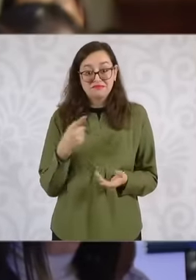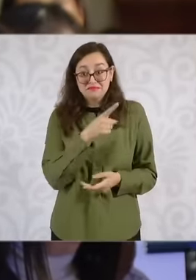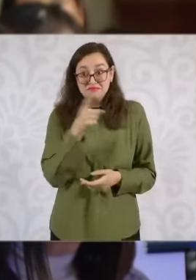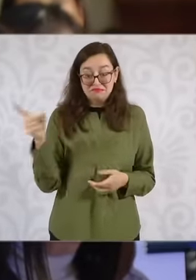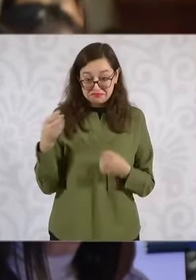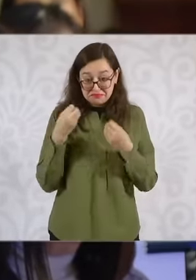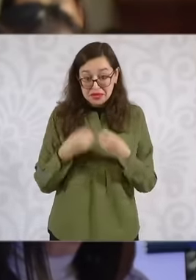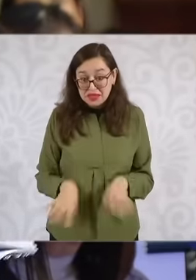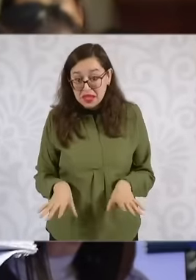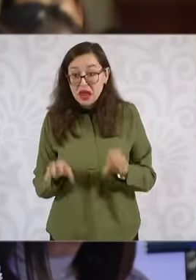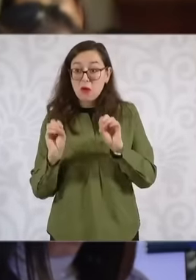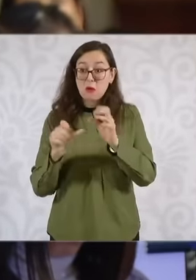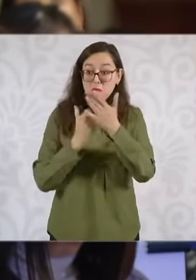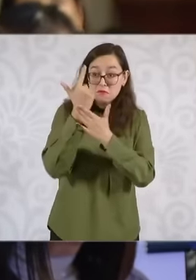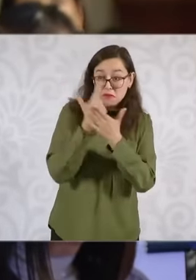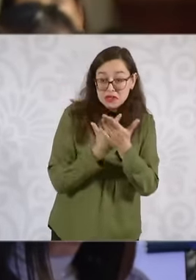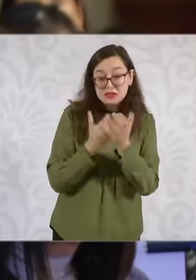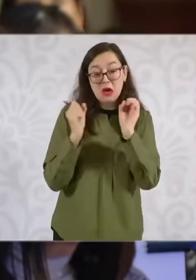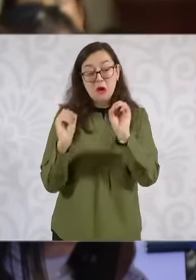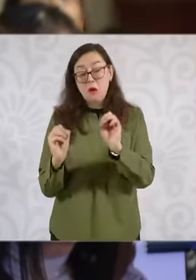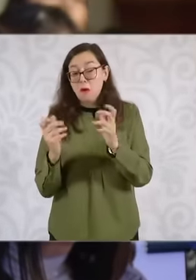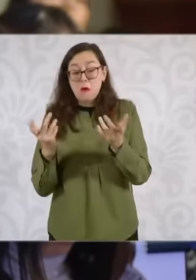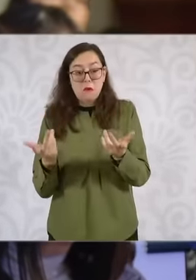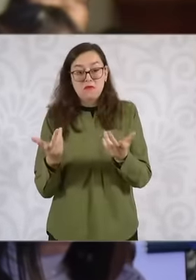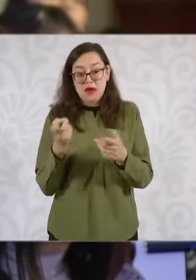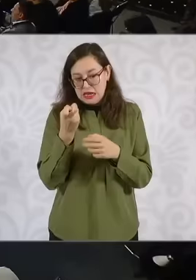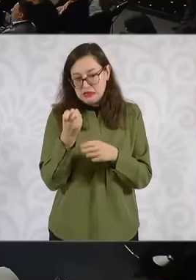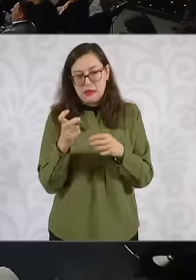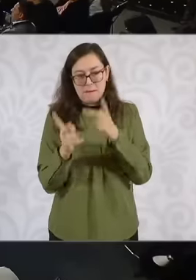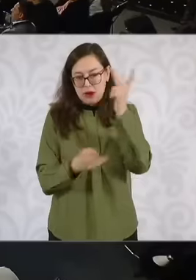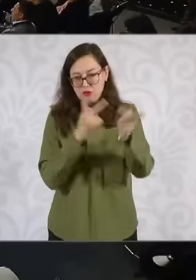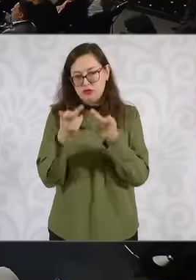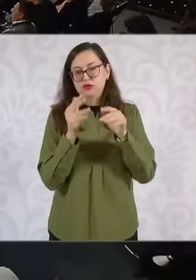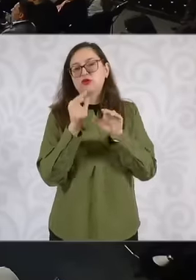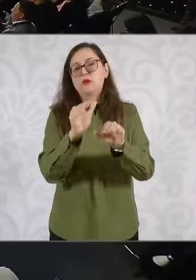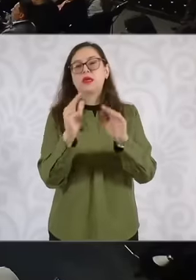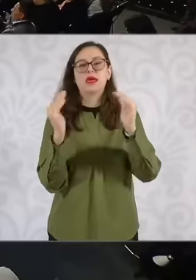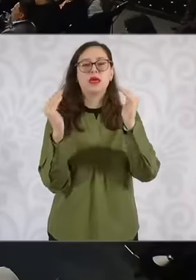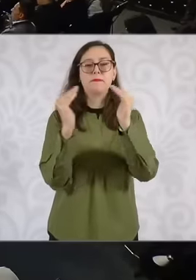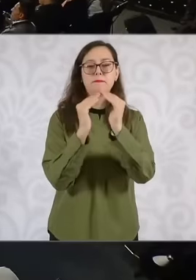about it? My questions would be first on the issue of housing yes Octavio you want to comment